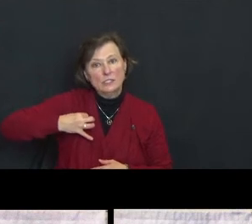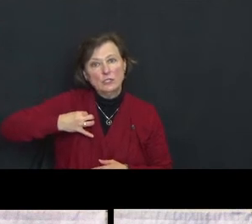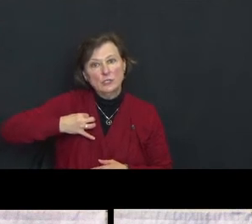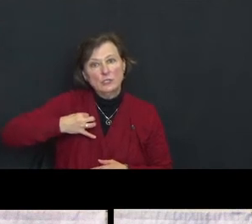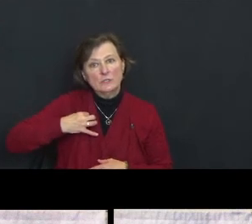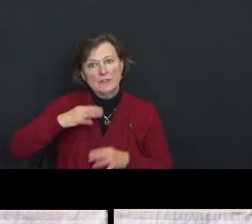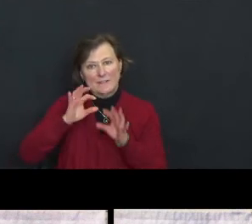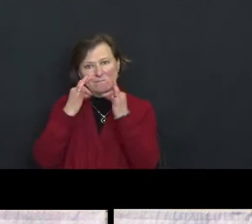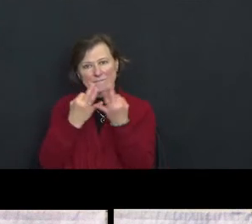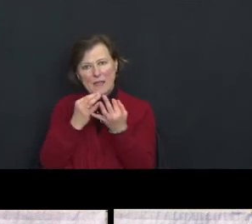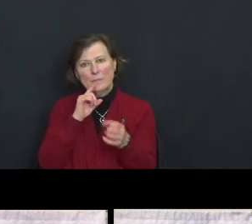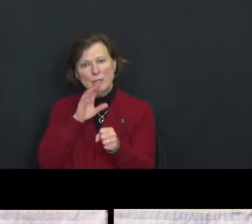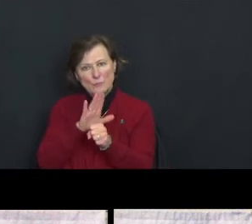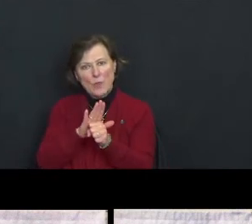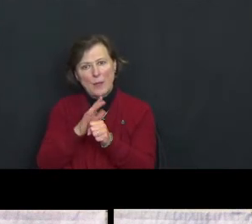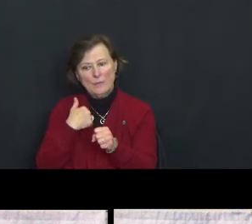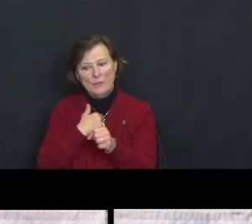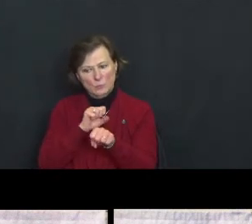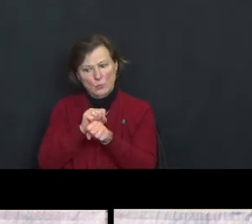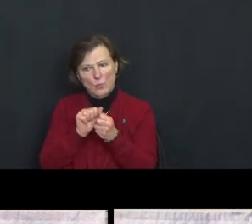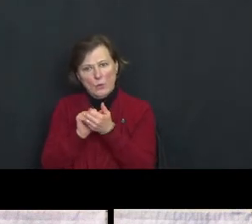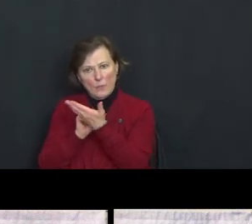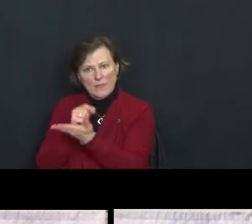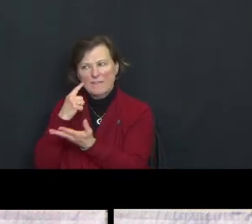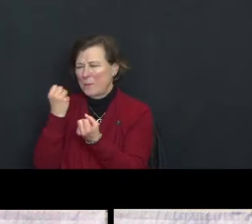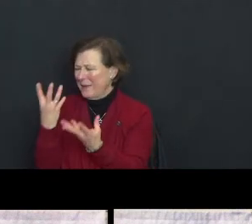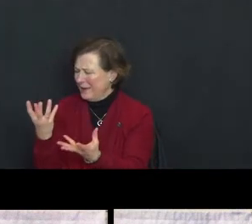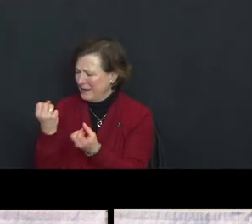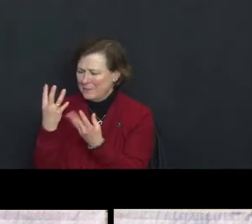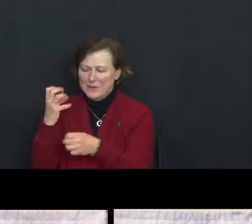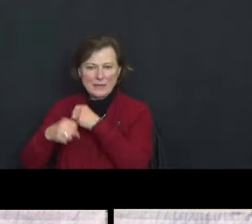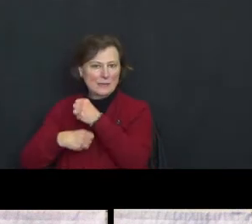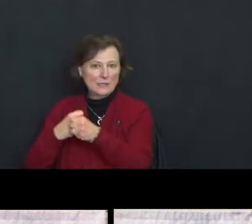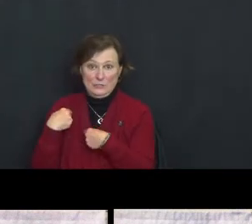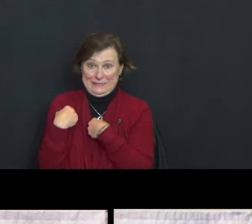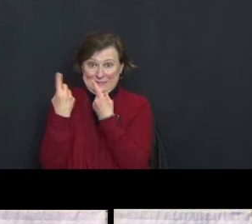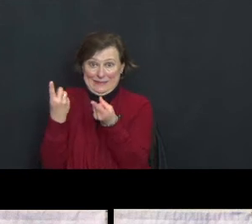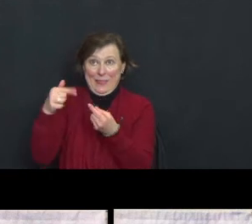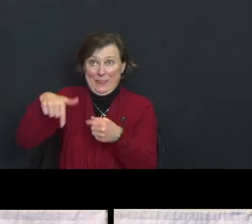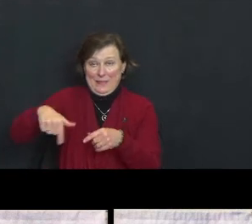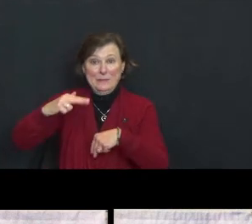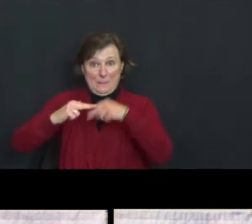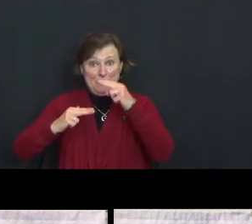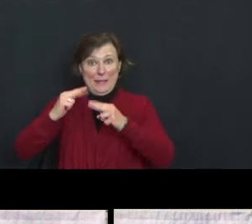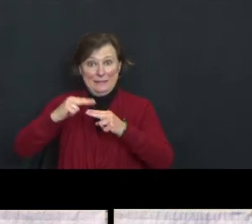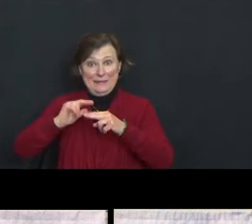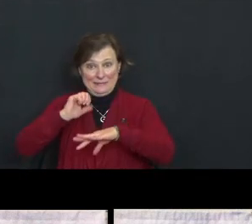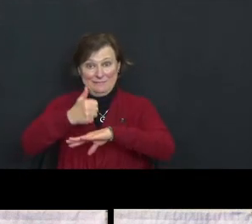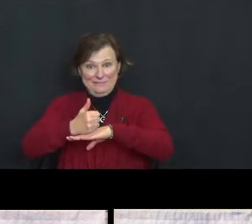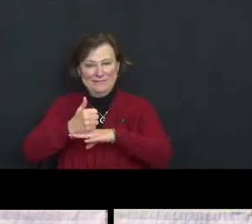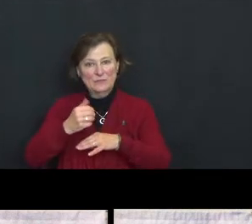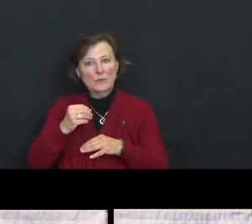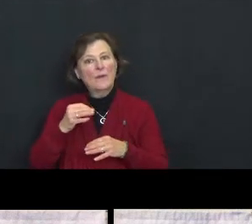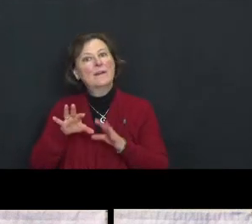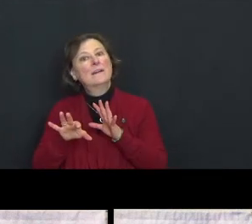Family Promise - we've been working with them for many many years since we've been in this building so please find out how you can help them.